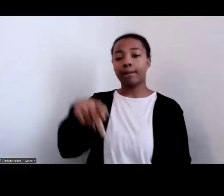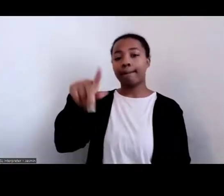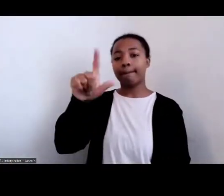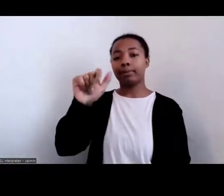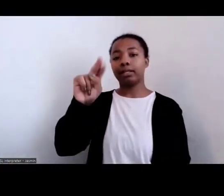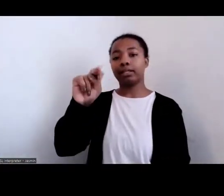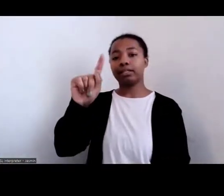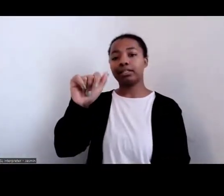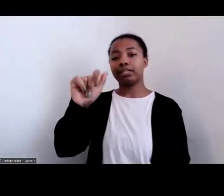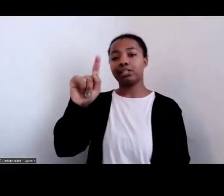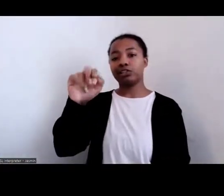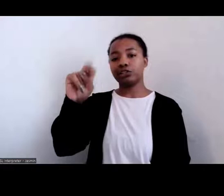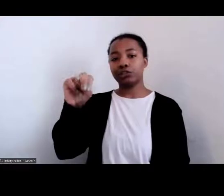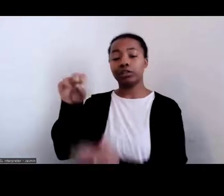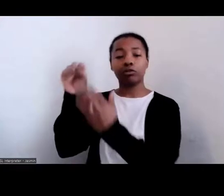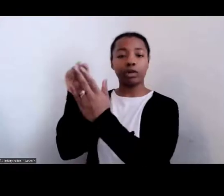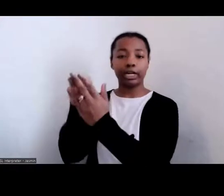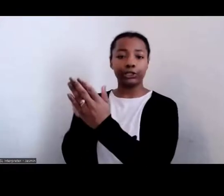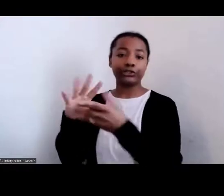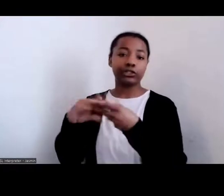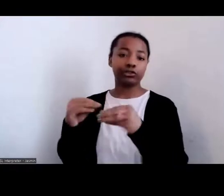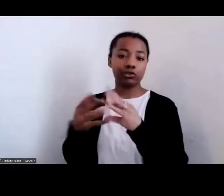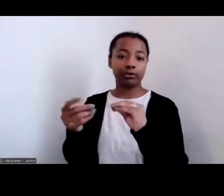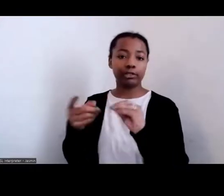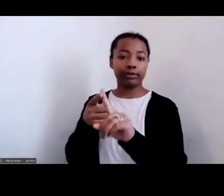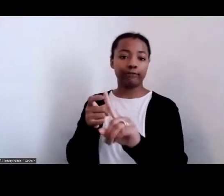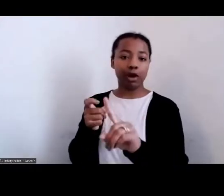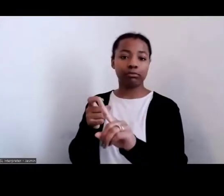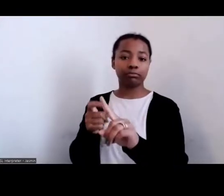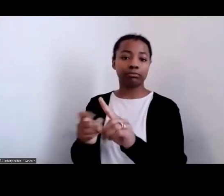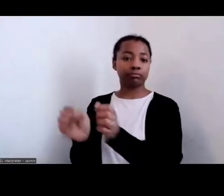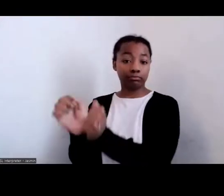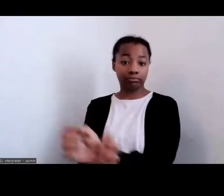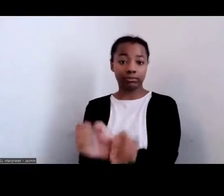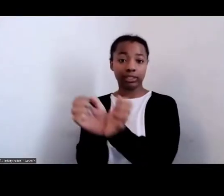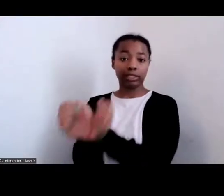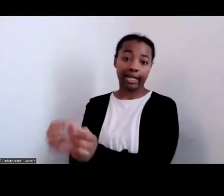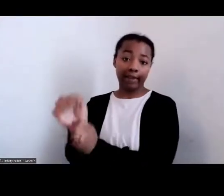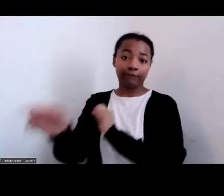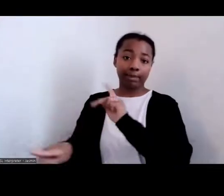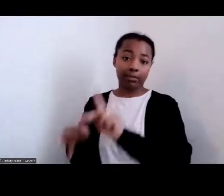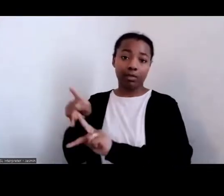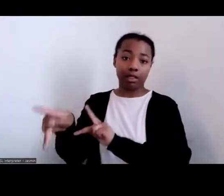previously enslaved people, yes, these rations were very meager,